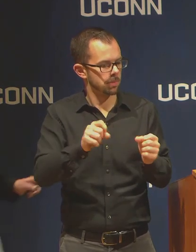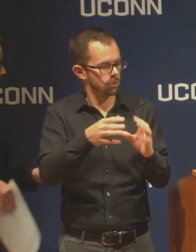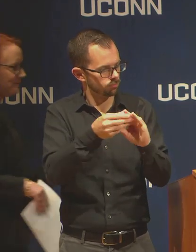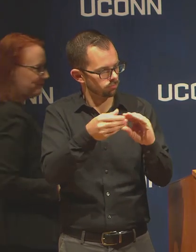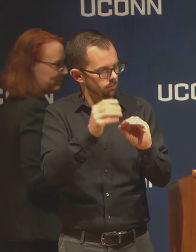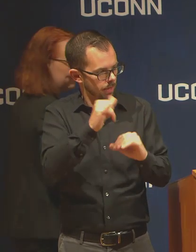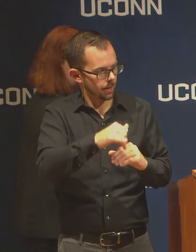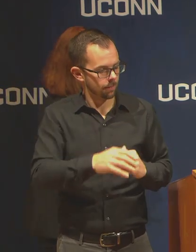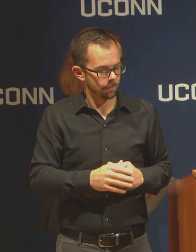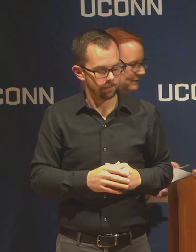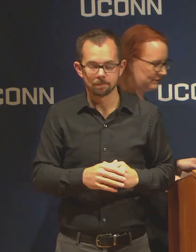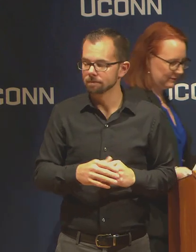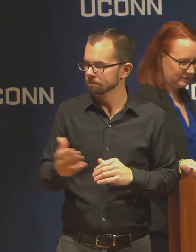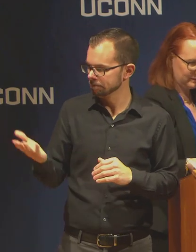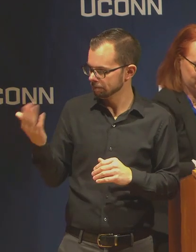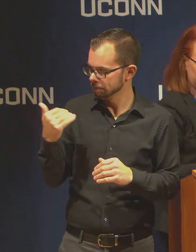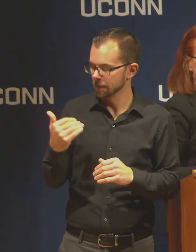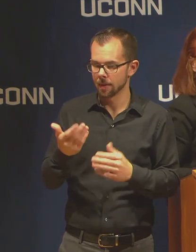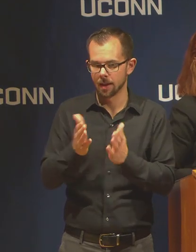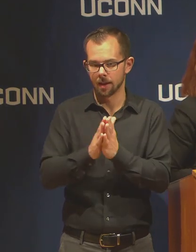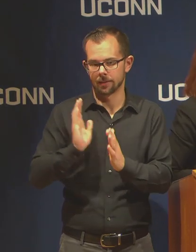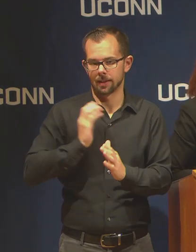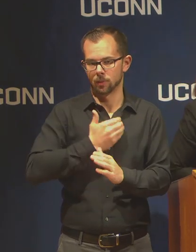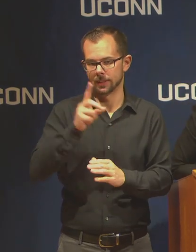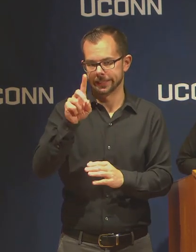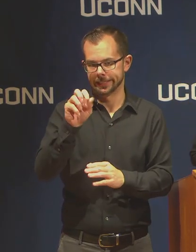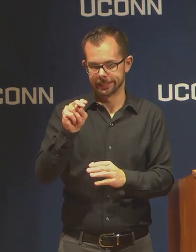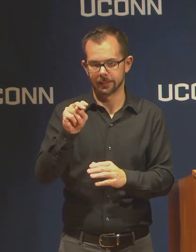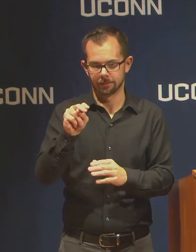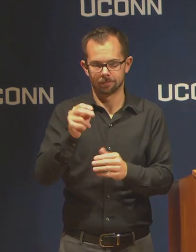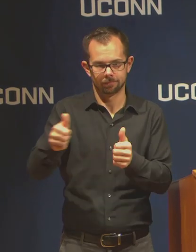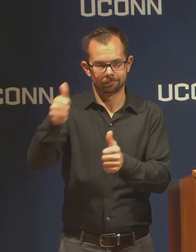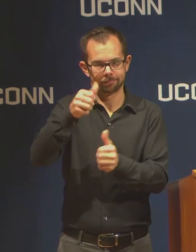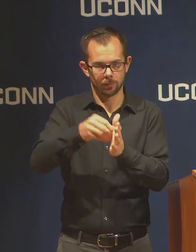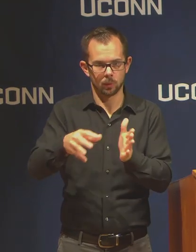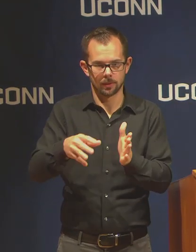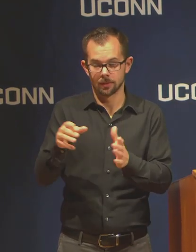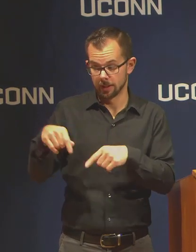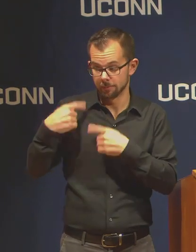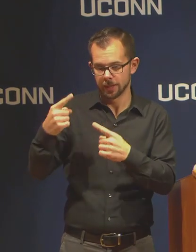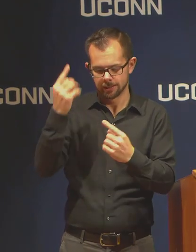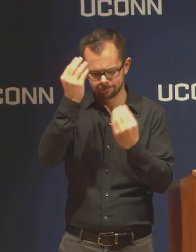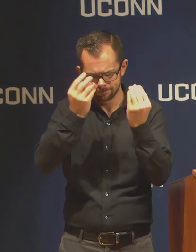call on Dean of Students, Ellie Dougherty. They've thought about doing this safely and I will turn